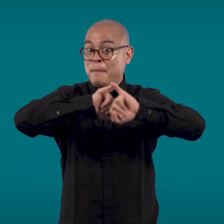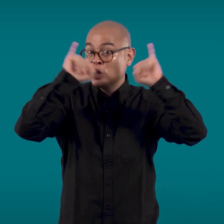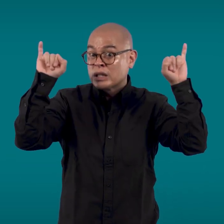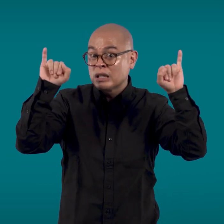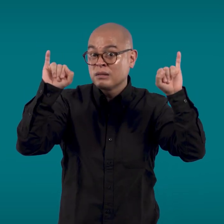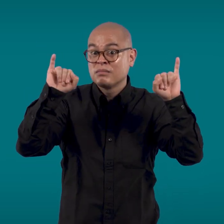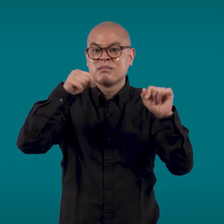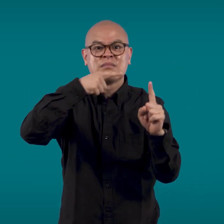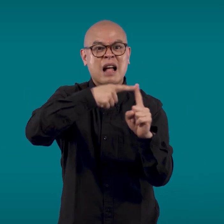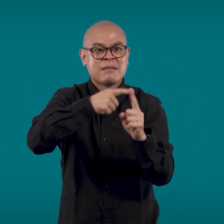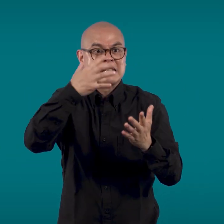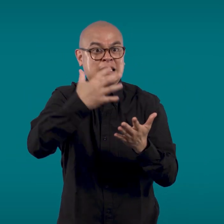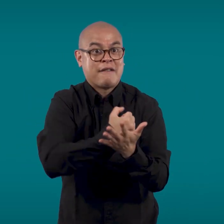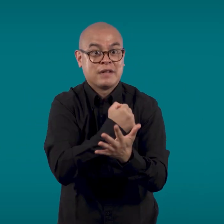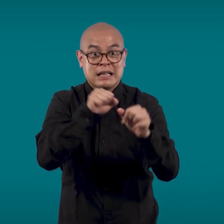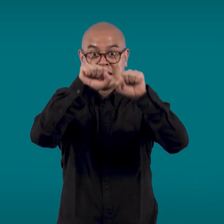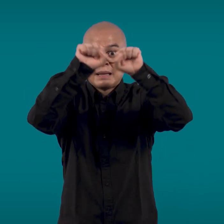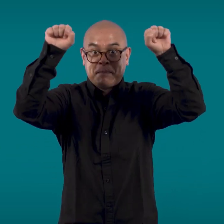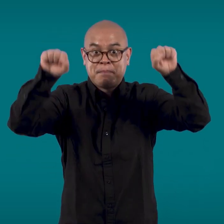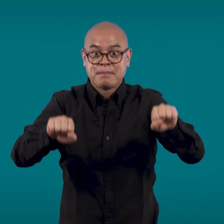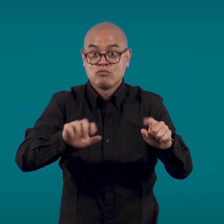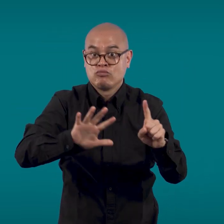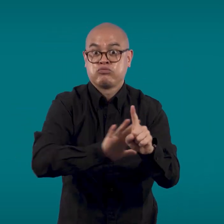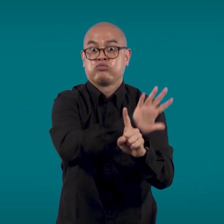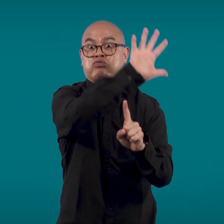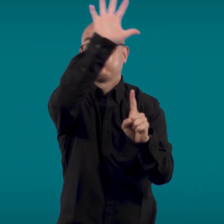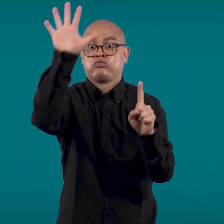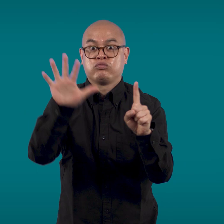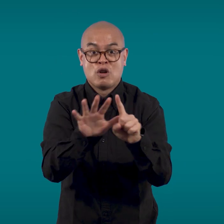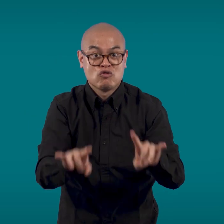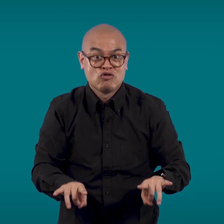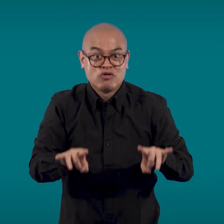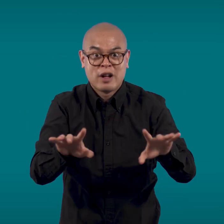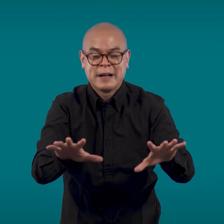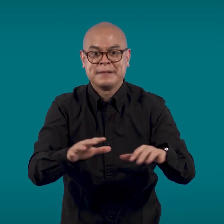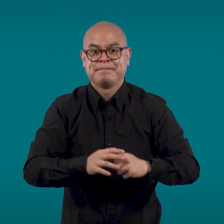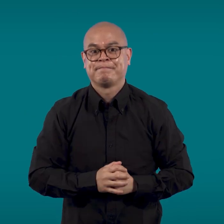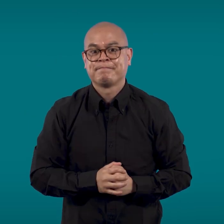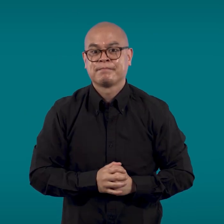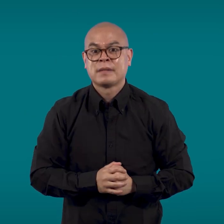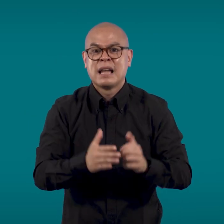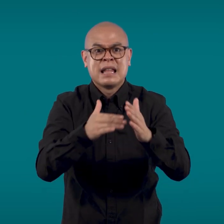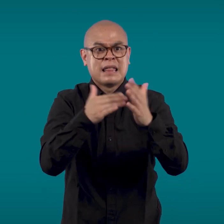as well as safety infrastructure.